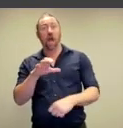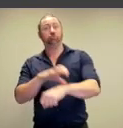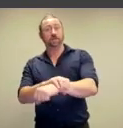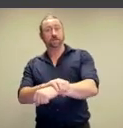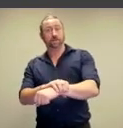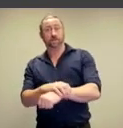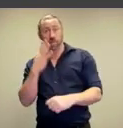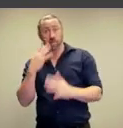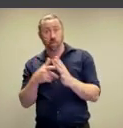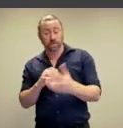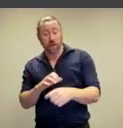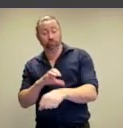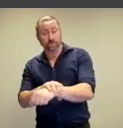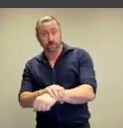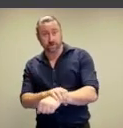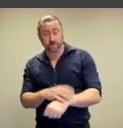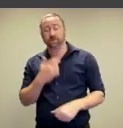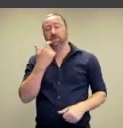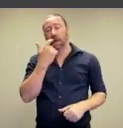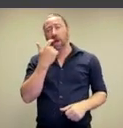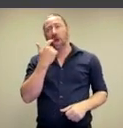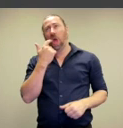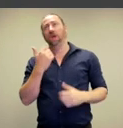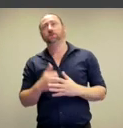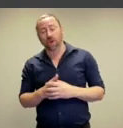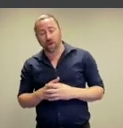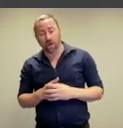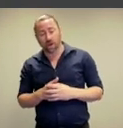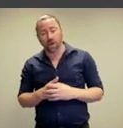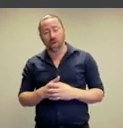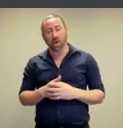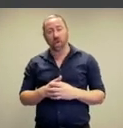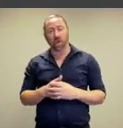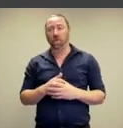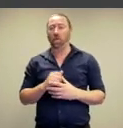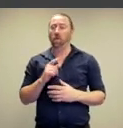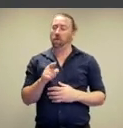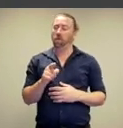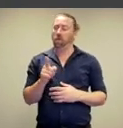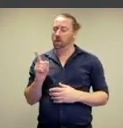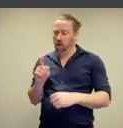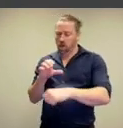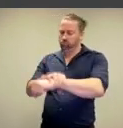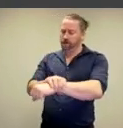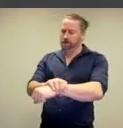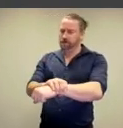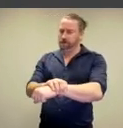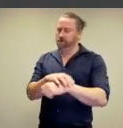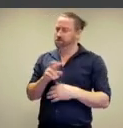and she was arrested. So this formal response to her